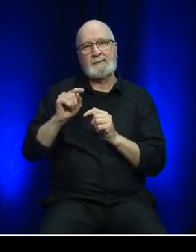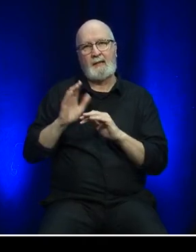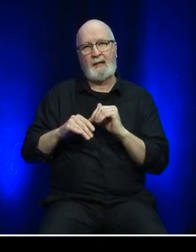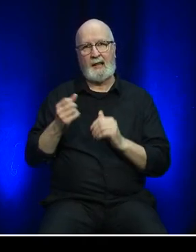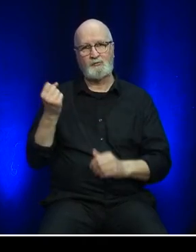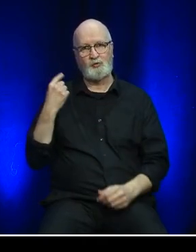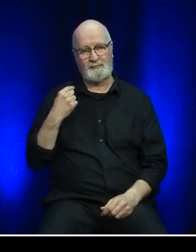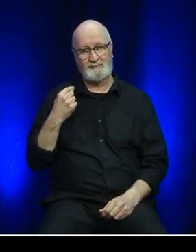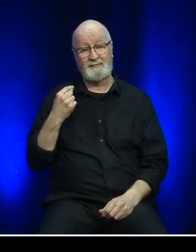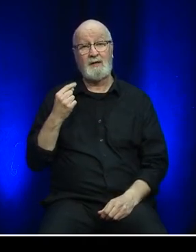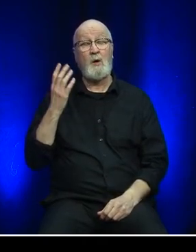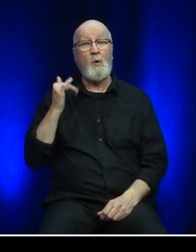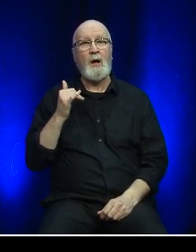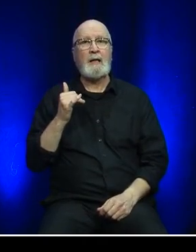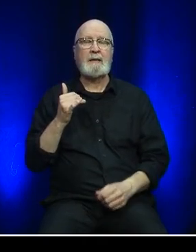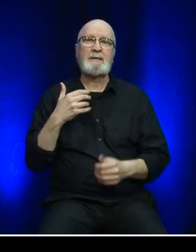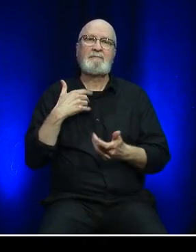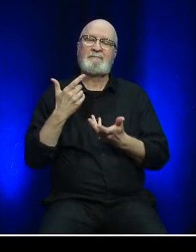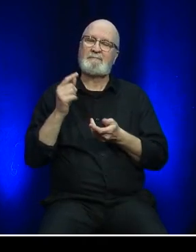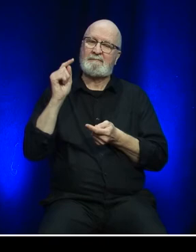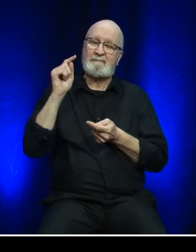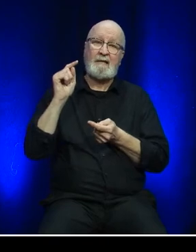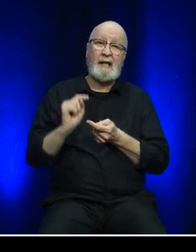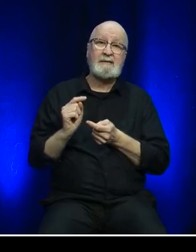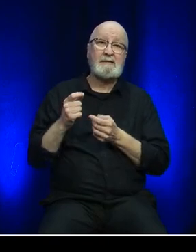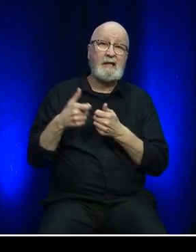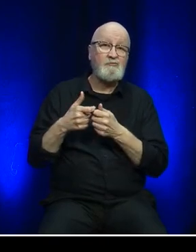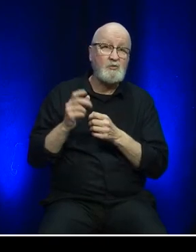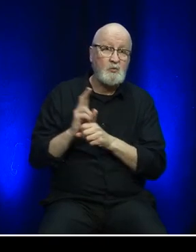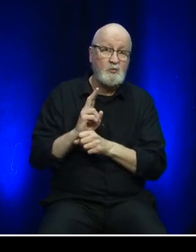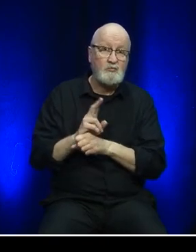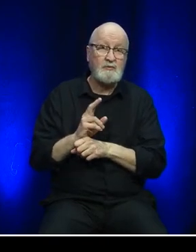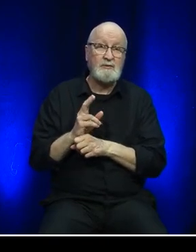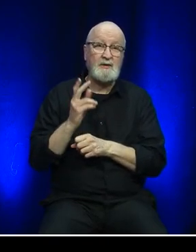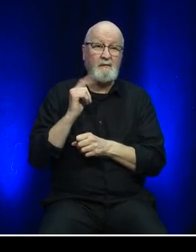consumed less electricity to power ships